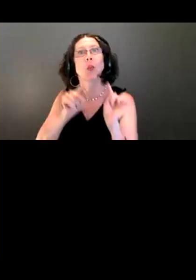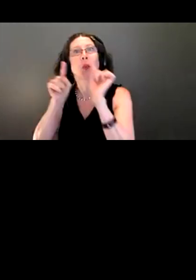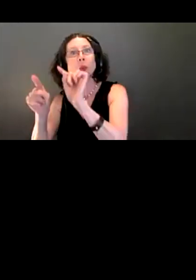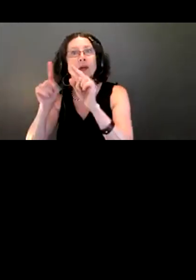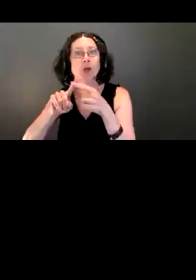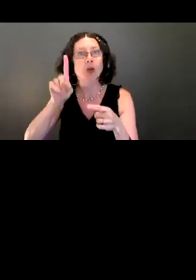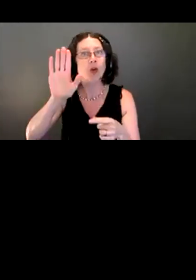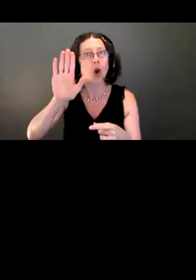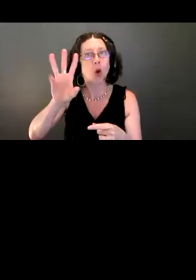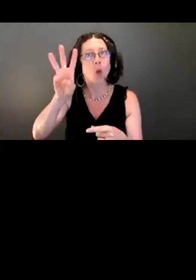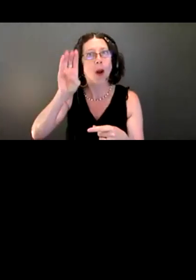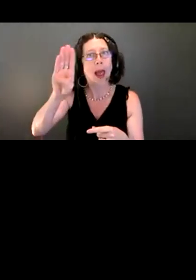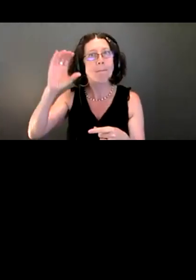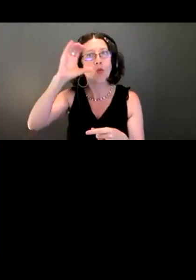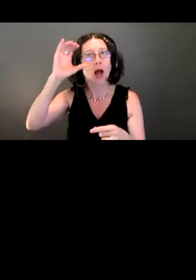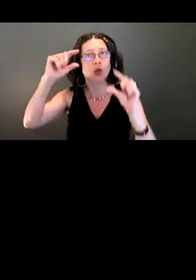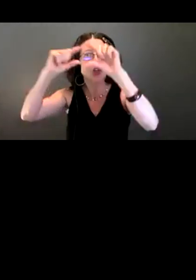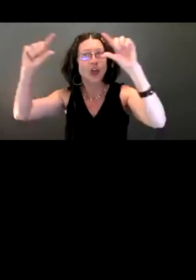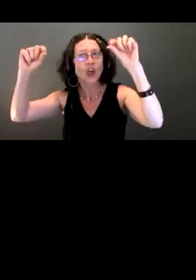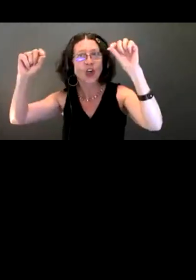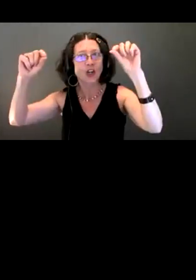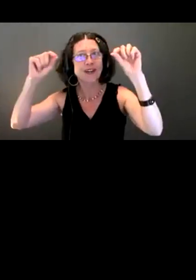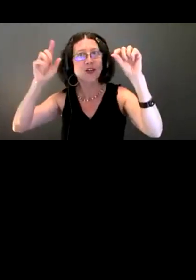can view alongside our presentation this evening.